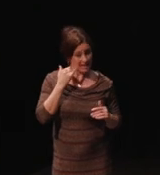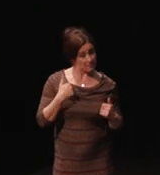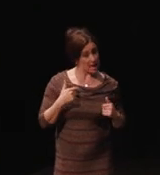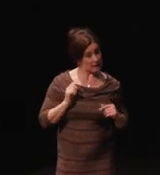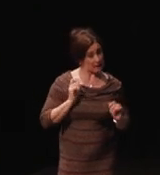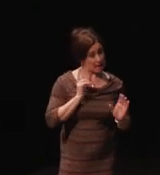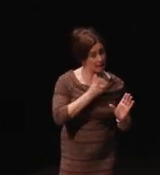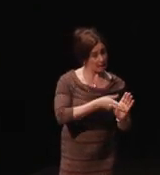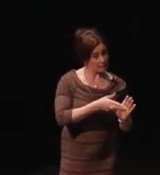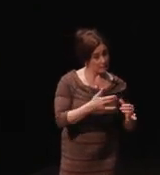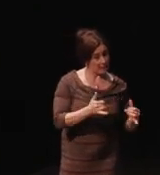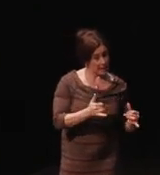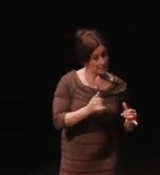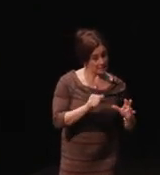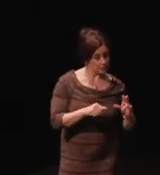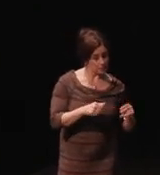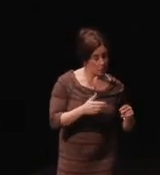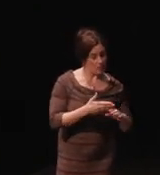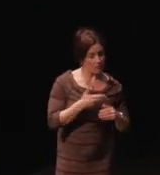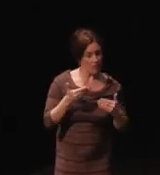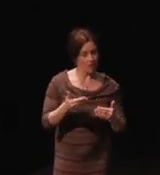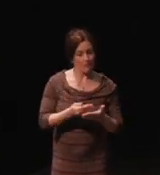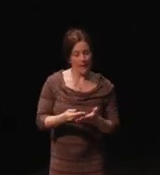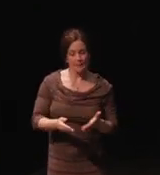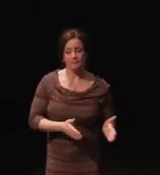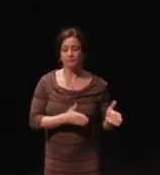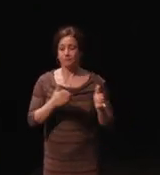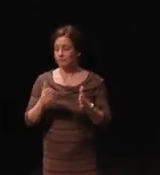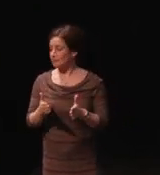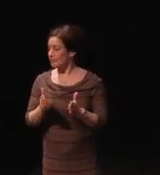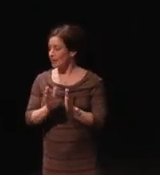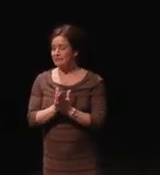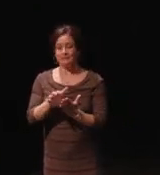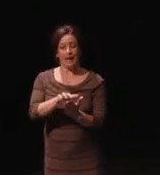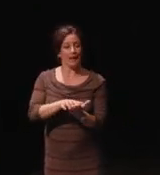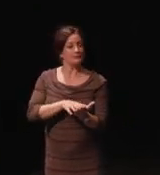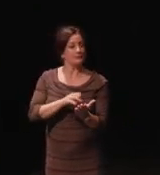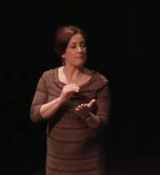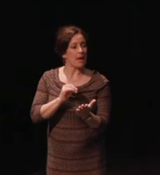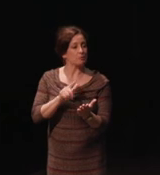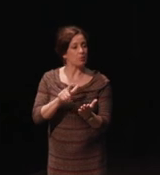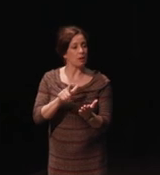We have texts manuals for the games, they are platform specific,